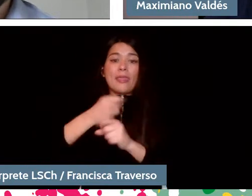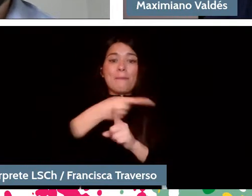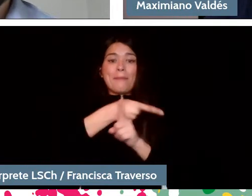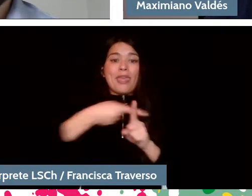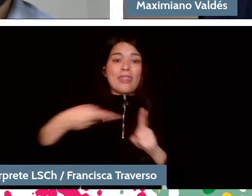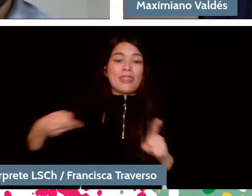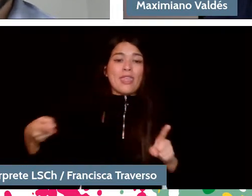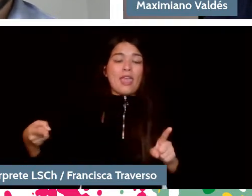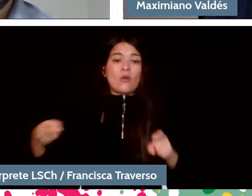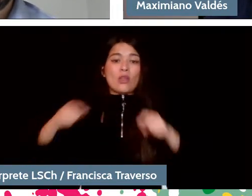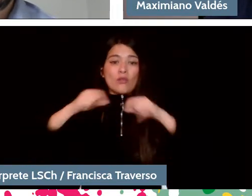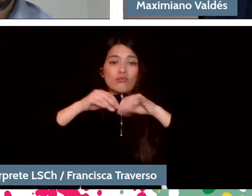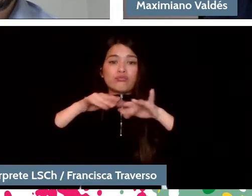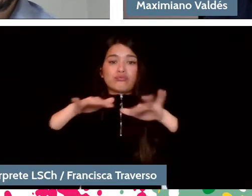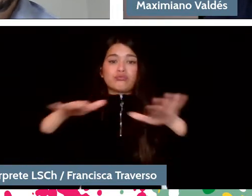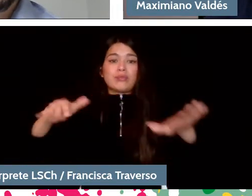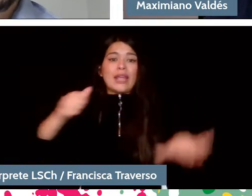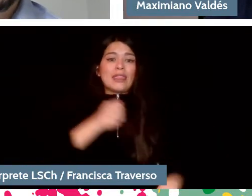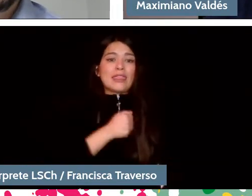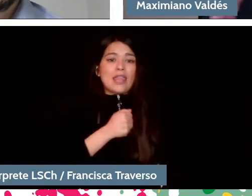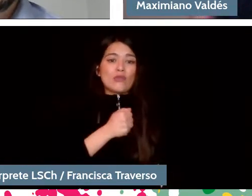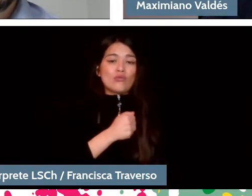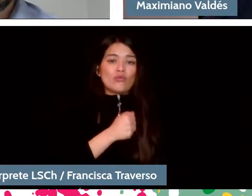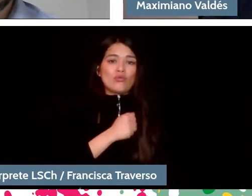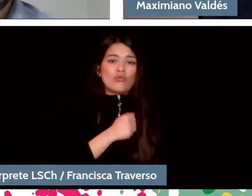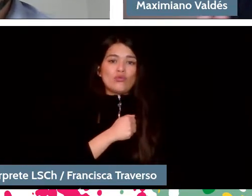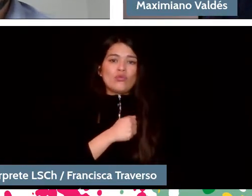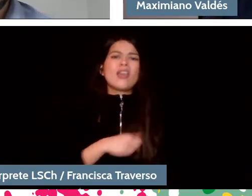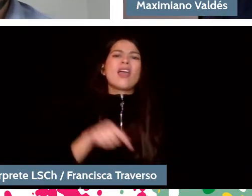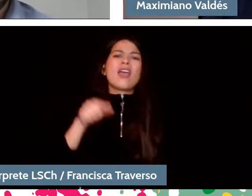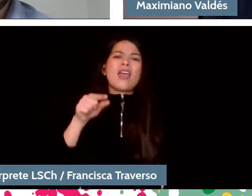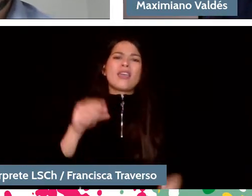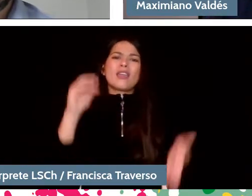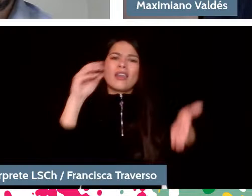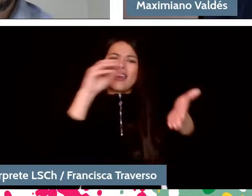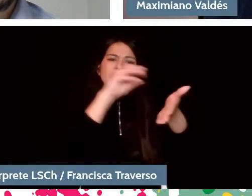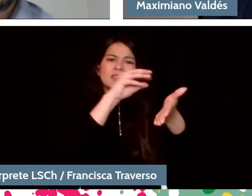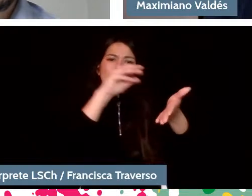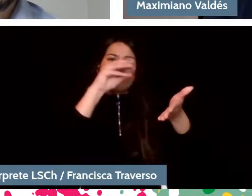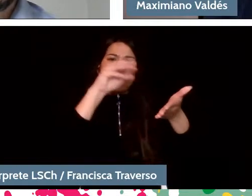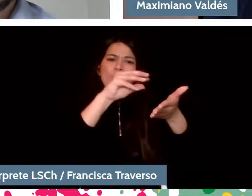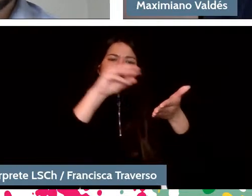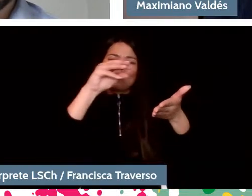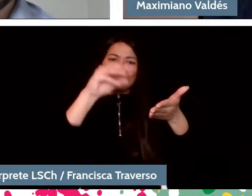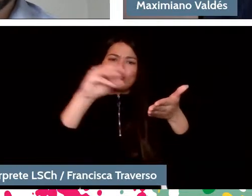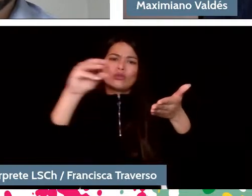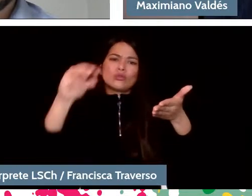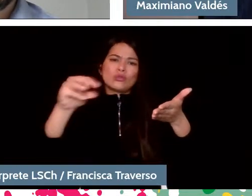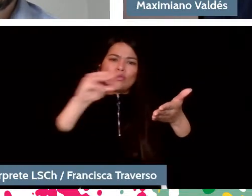The first music written with symbols, with neumes, was the music that was made in convents.